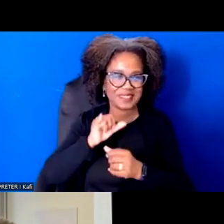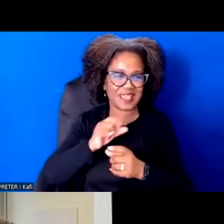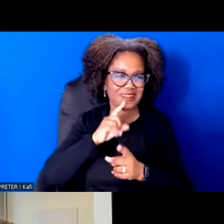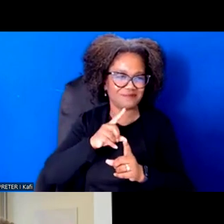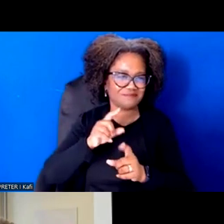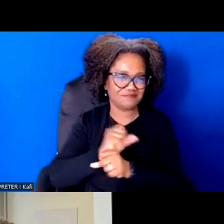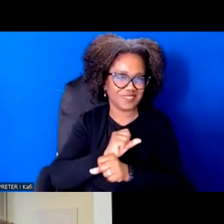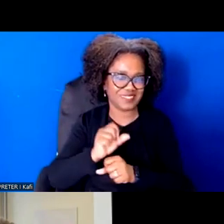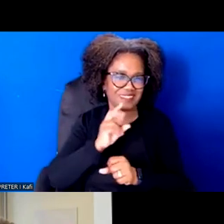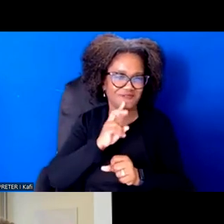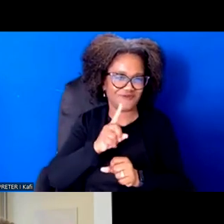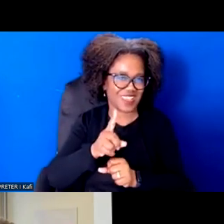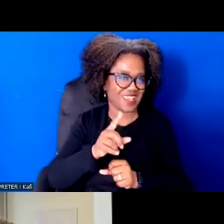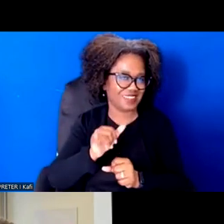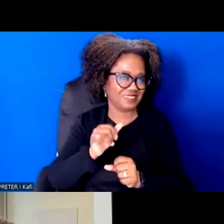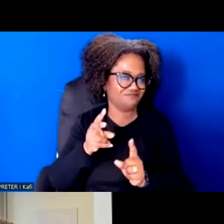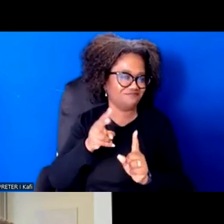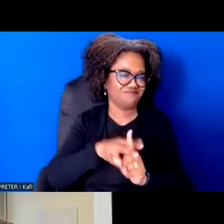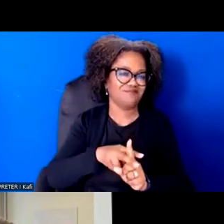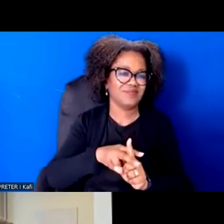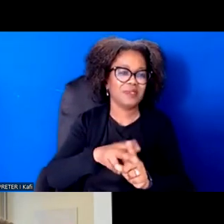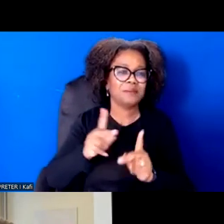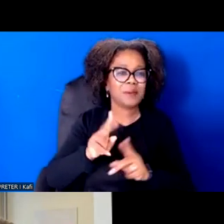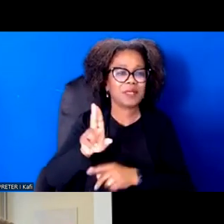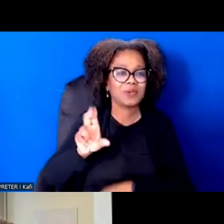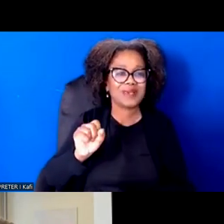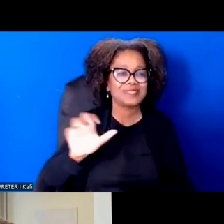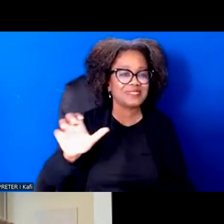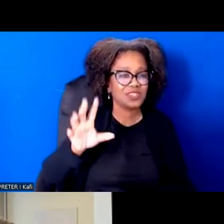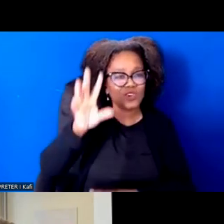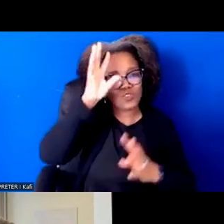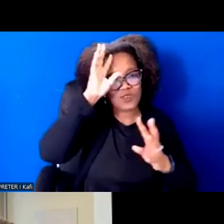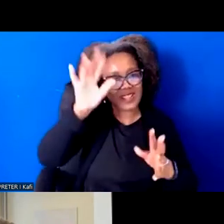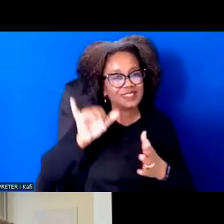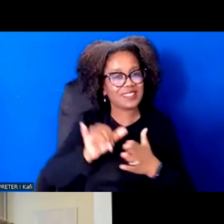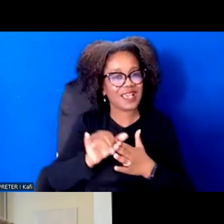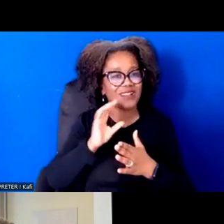to craft what we're calling Solidarity Economics for organizers, which is a way to take these